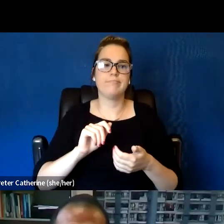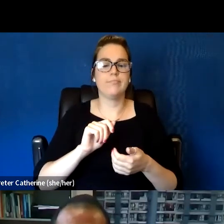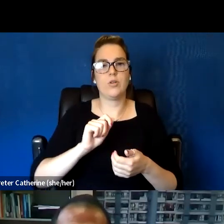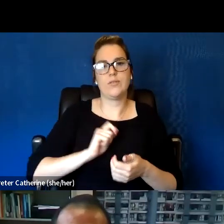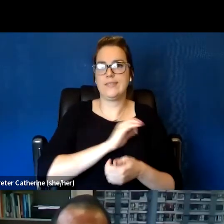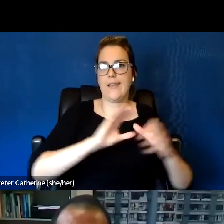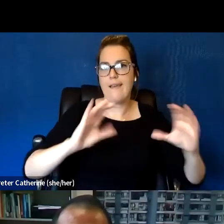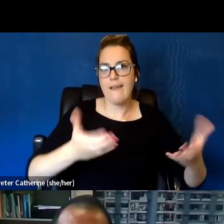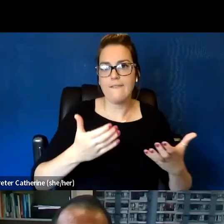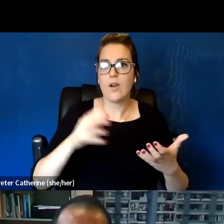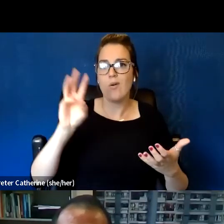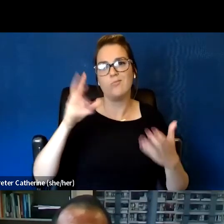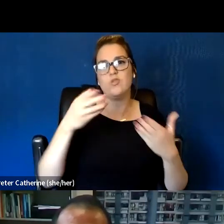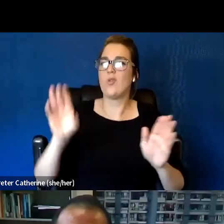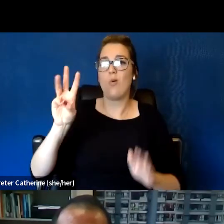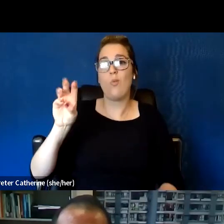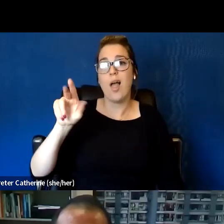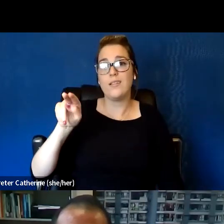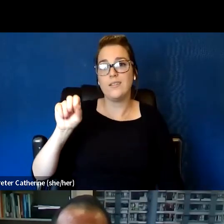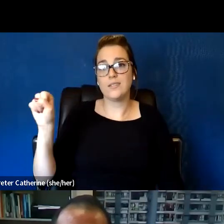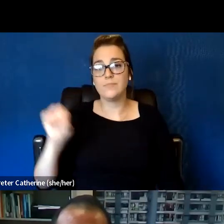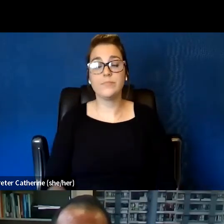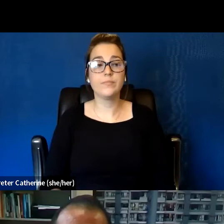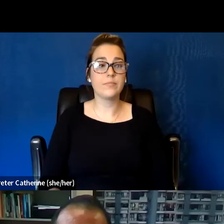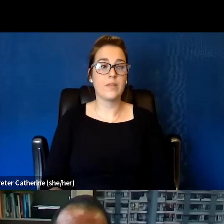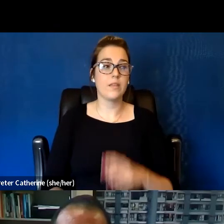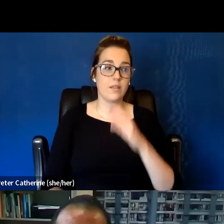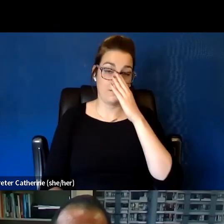So we've really done some work around training and support